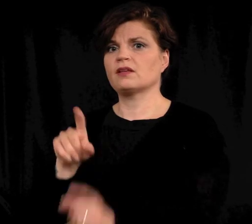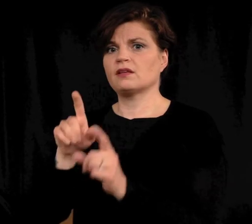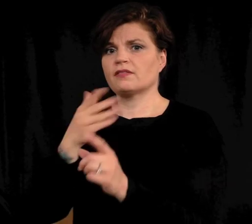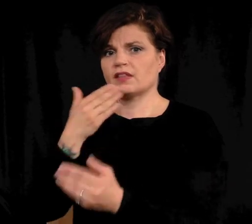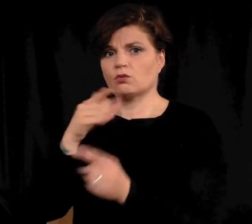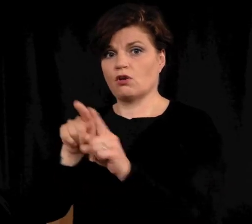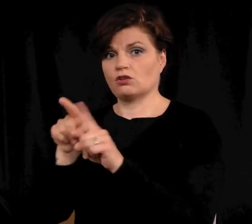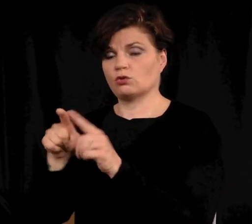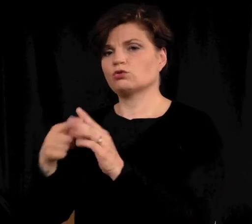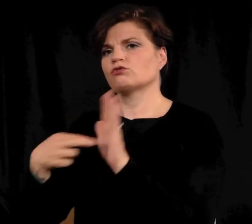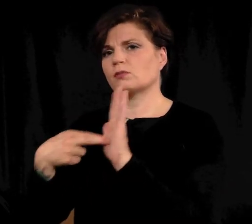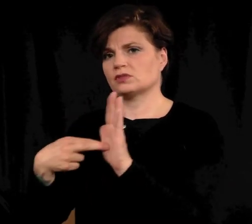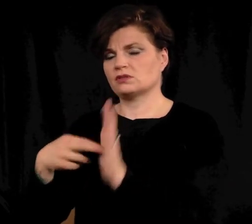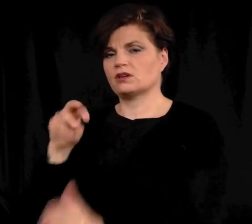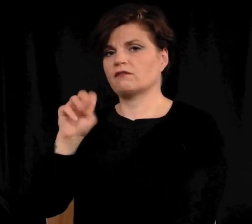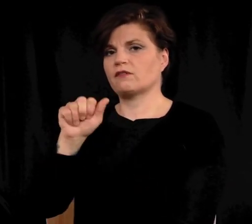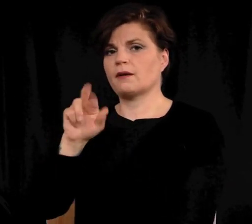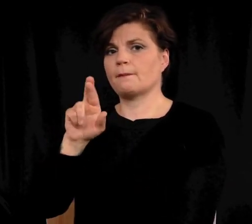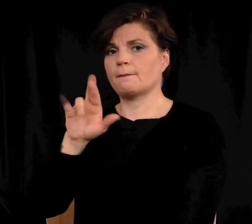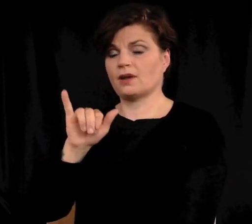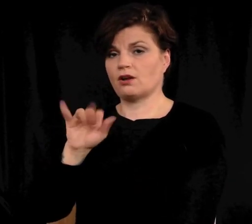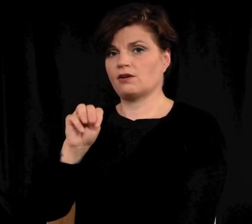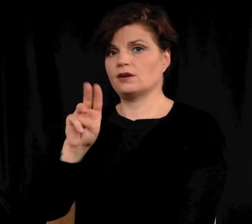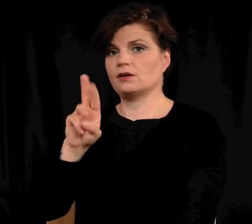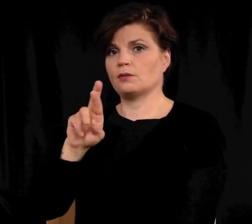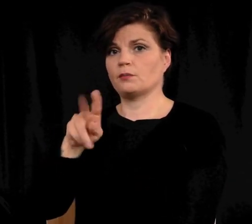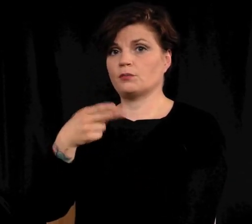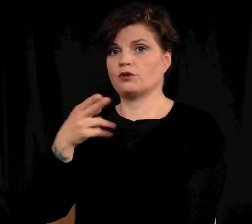Thanks also to Representative Mary Murphy.